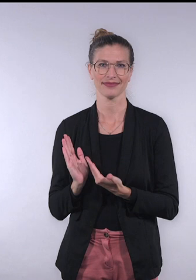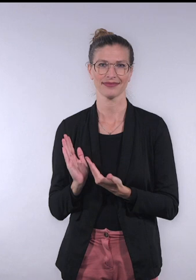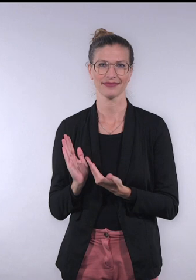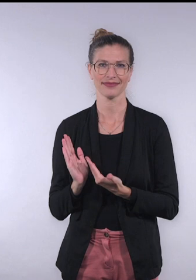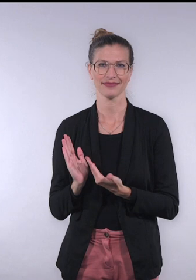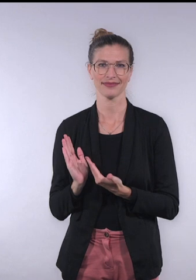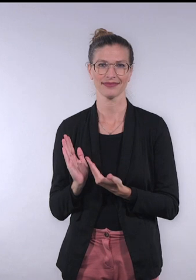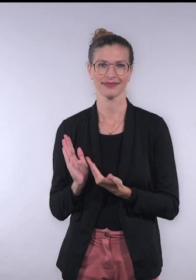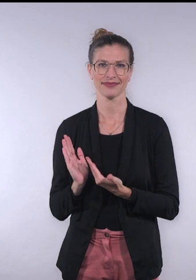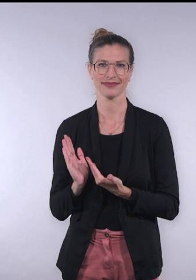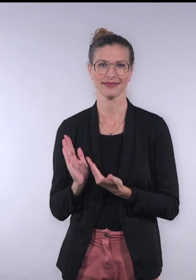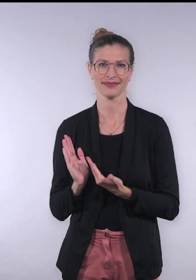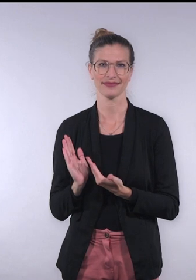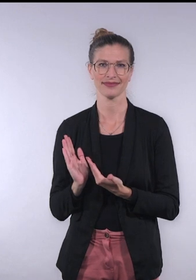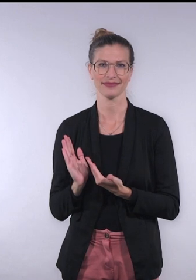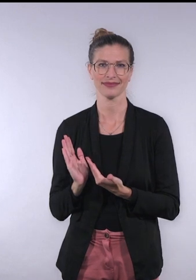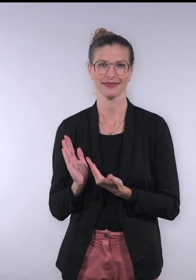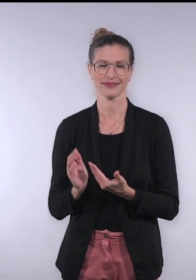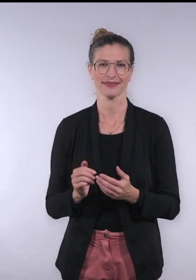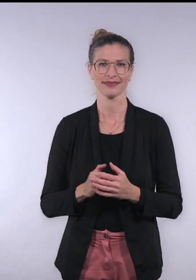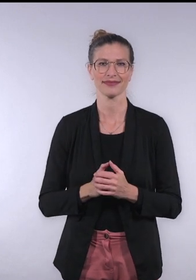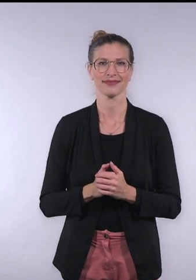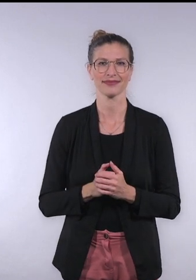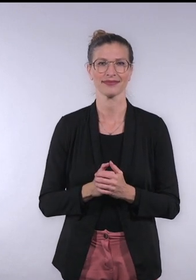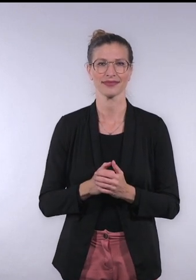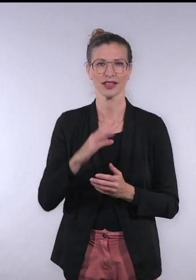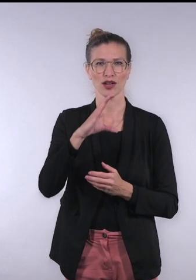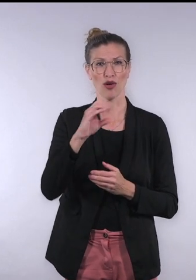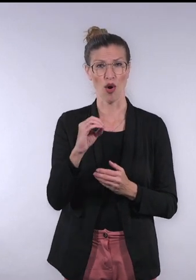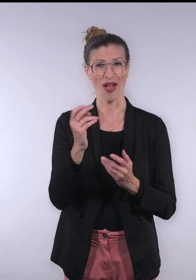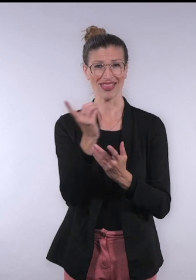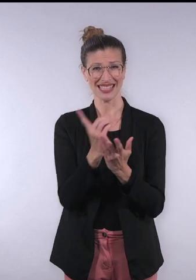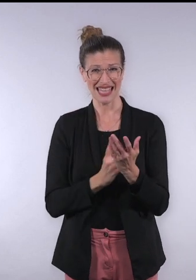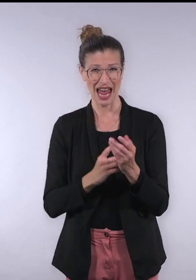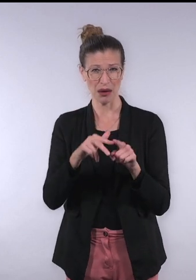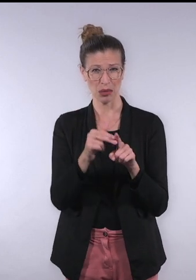and Patrick Fitzgerald, Digital Accessible Co-Designer. The Co-designed Toolkit